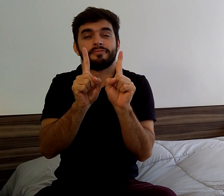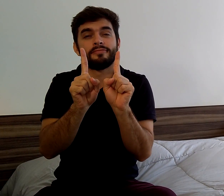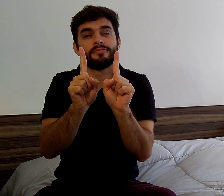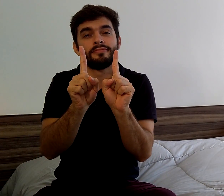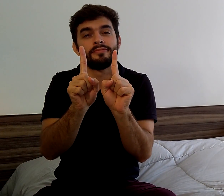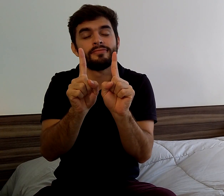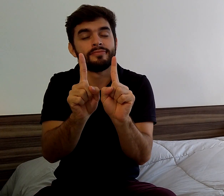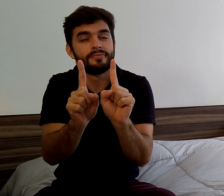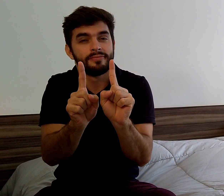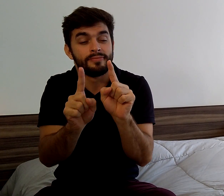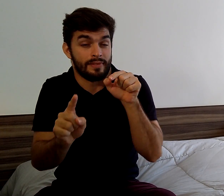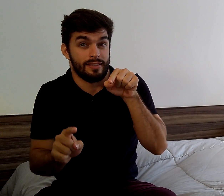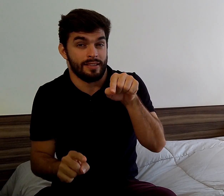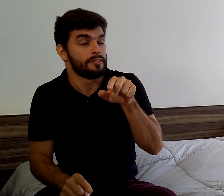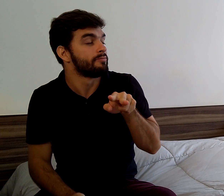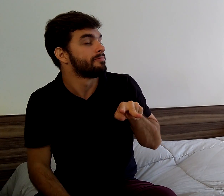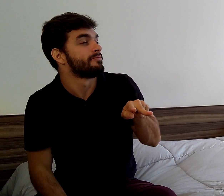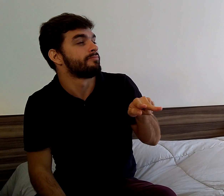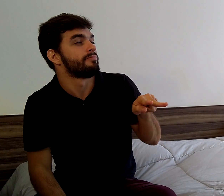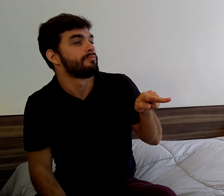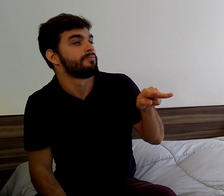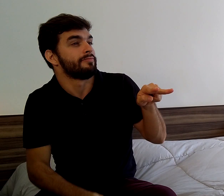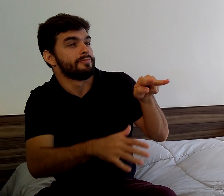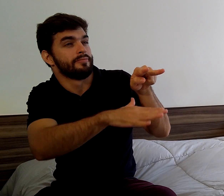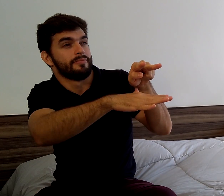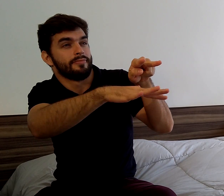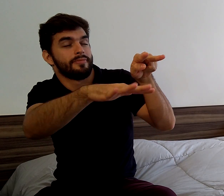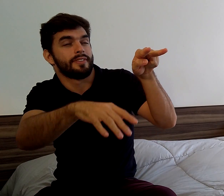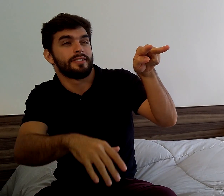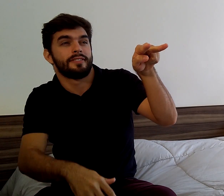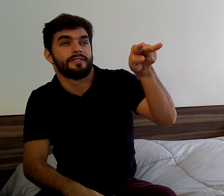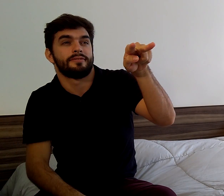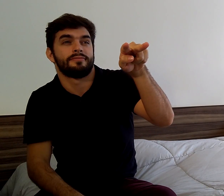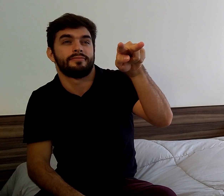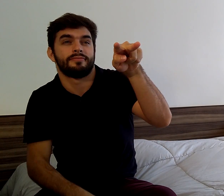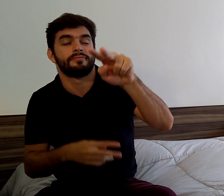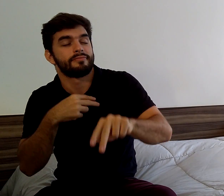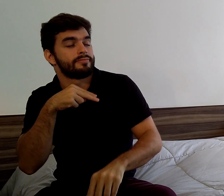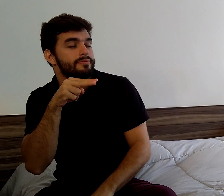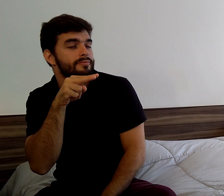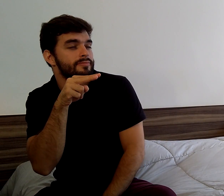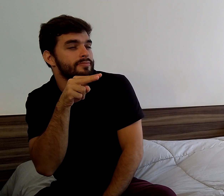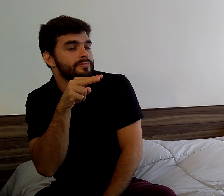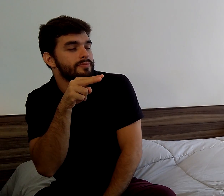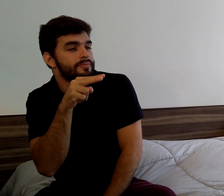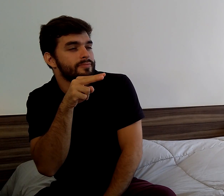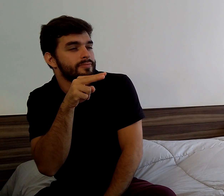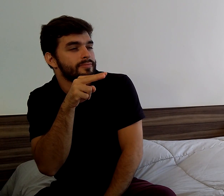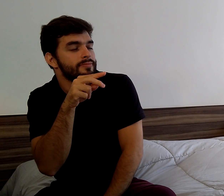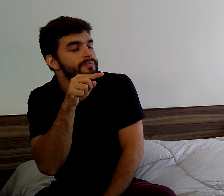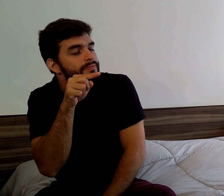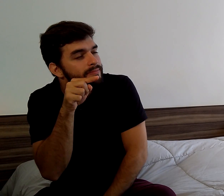I stopped beside her. She was watching the horizon and I was watching her.